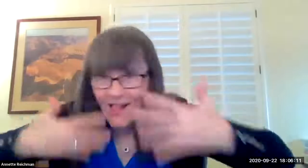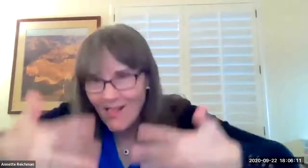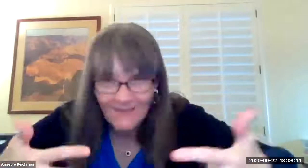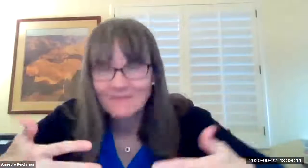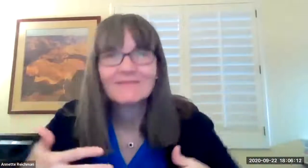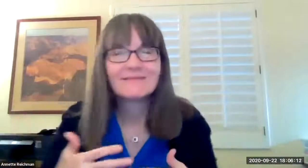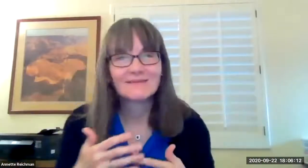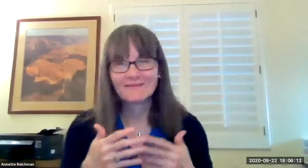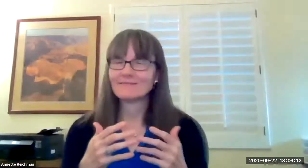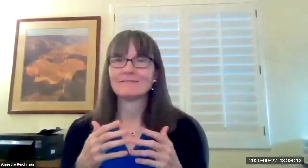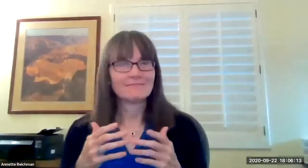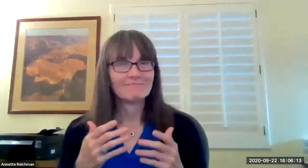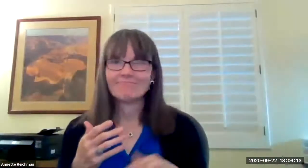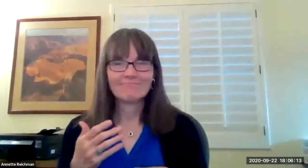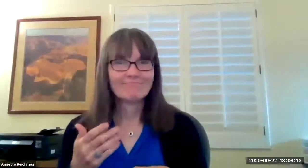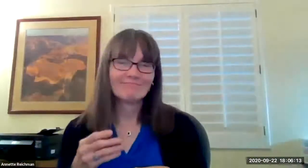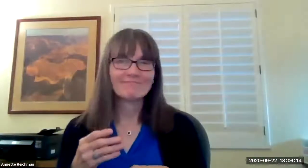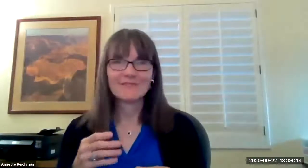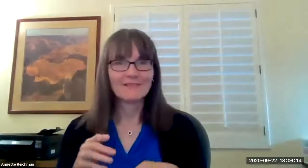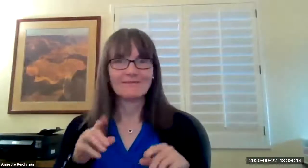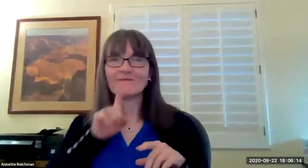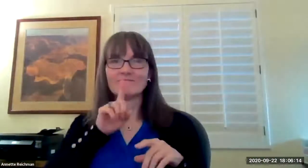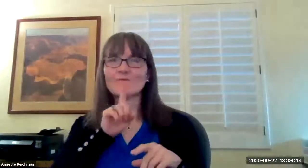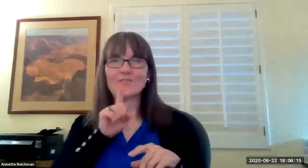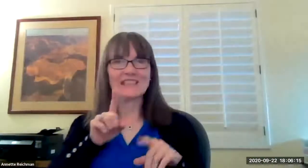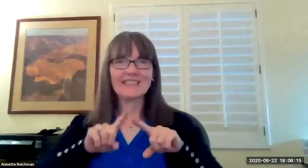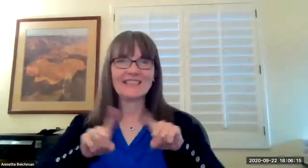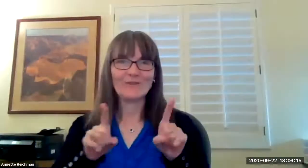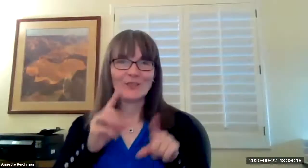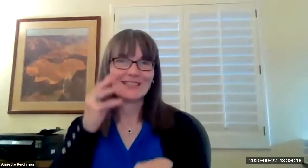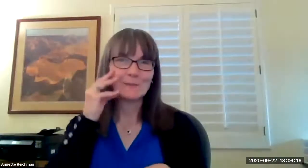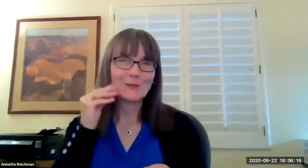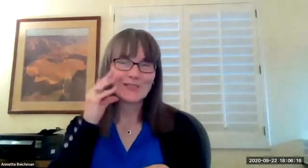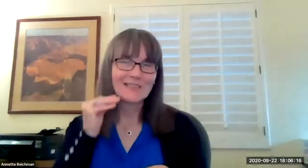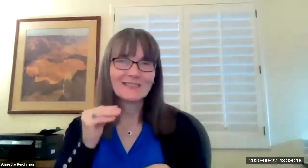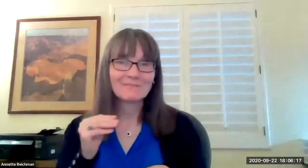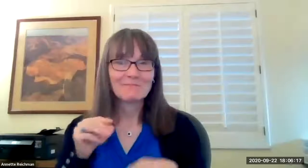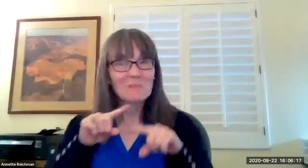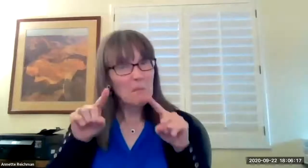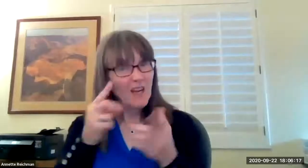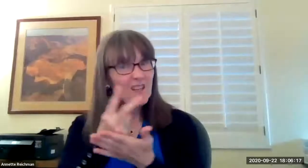caused a lot of confusion and angst